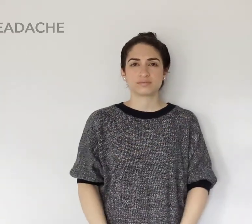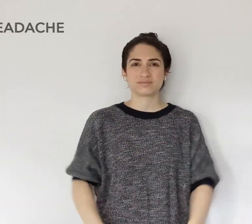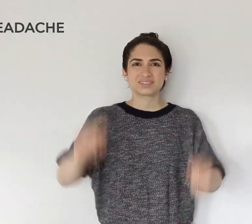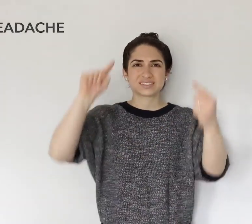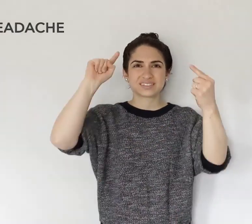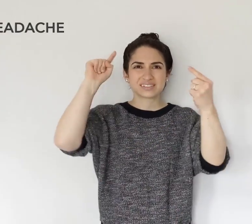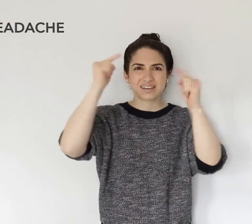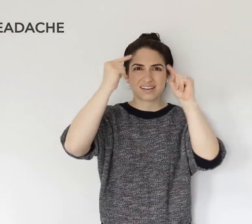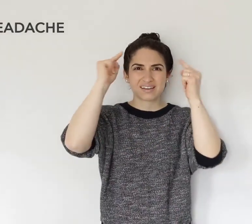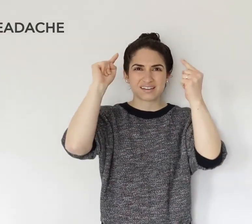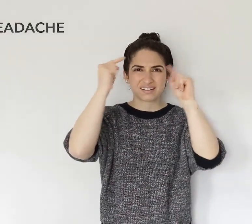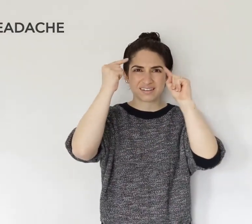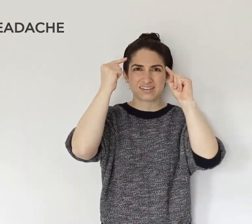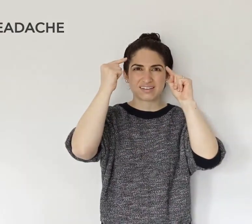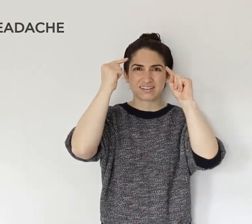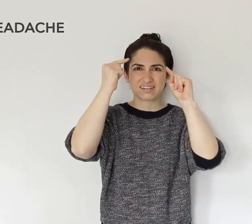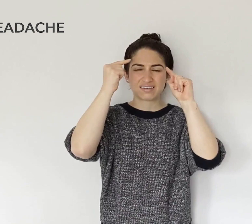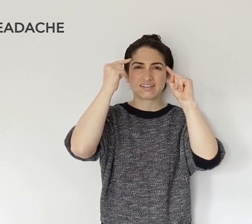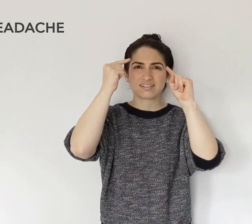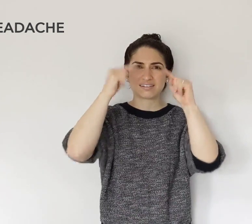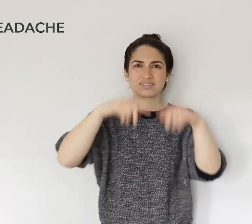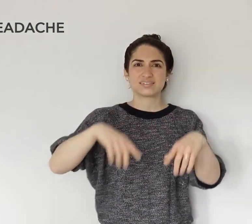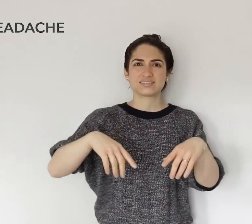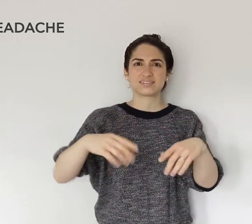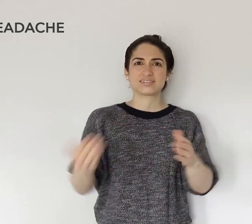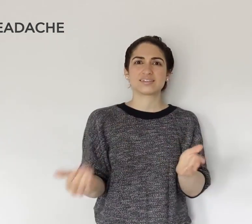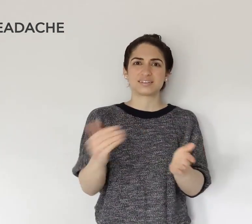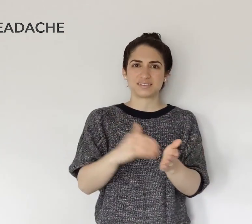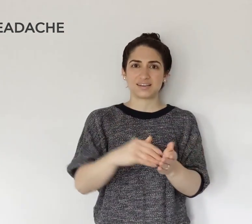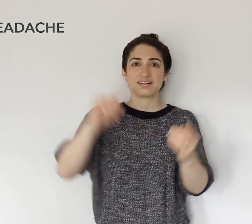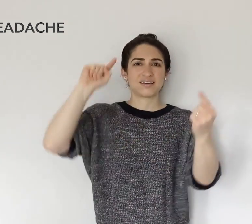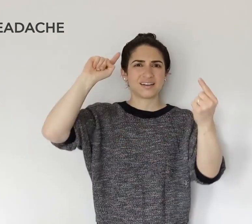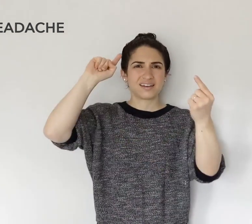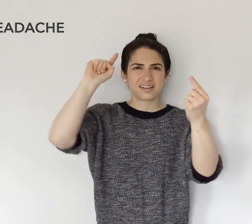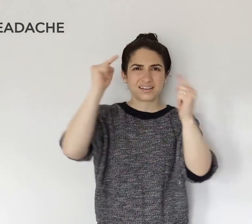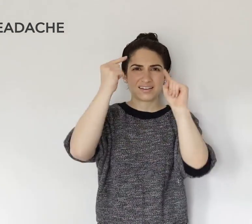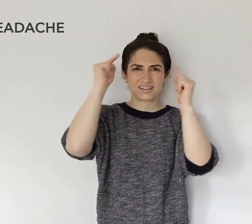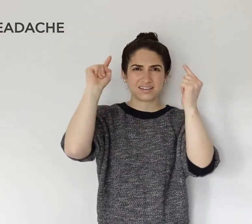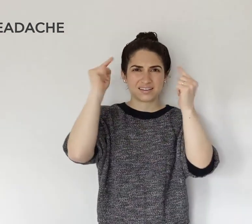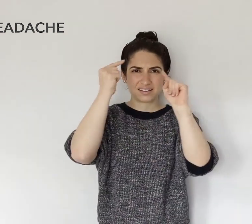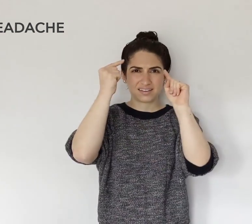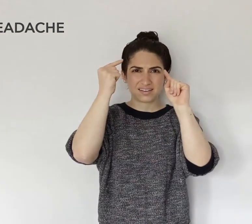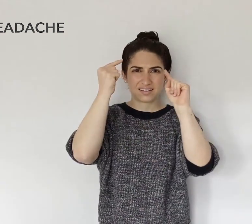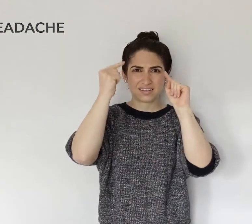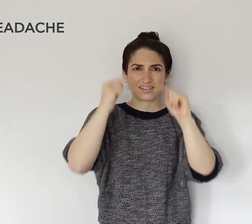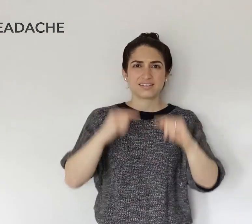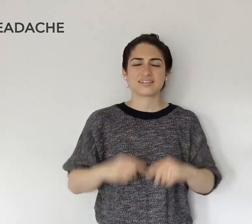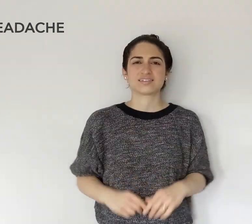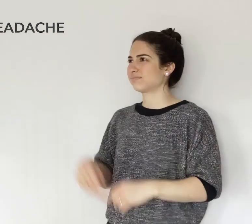HEADACHE Again: HEADACHE